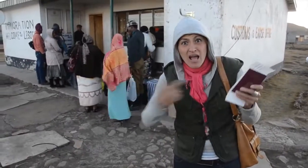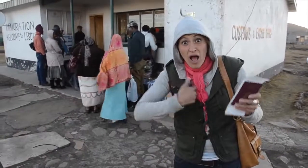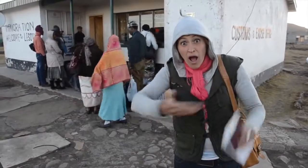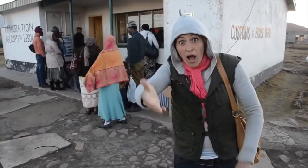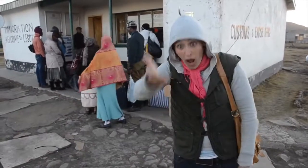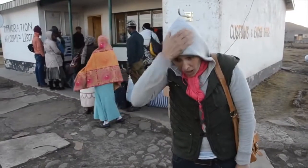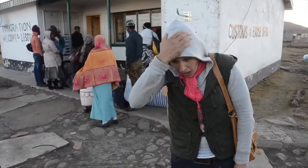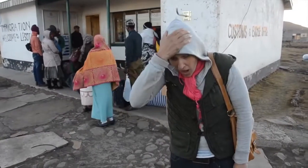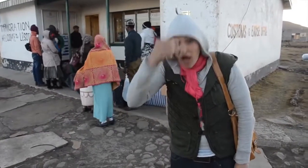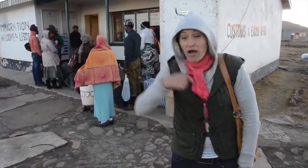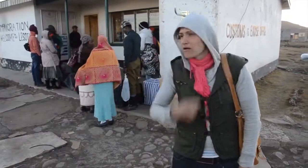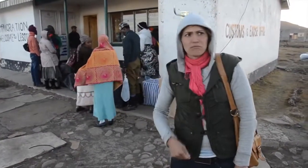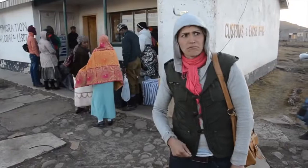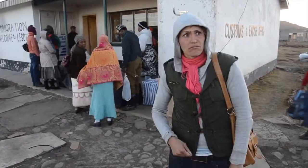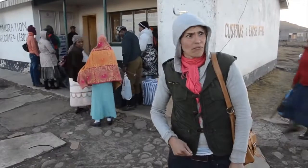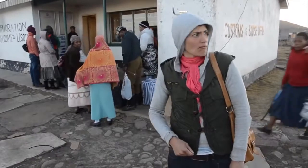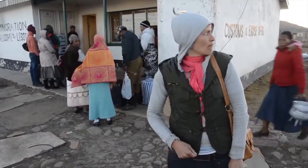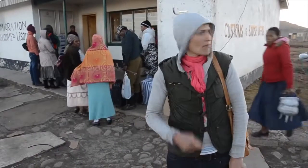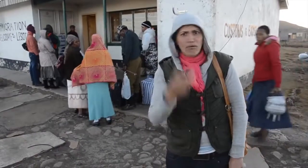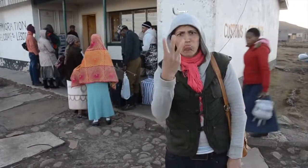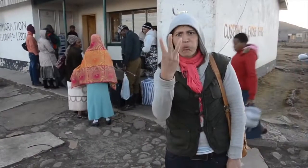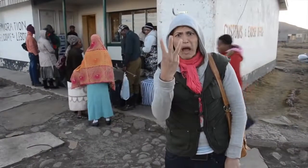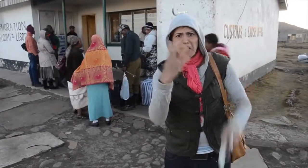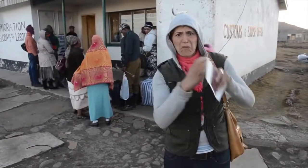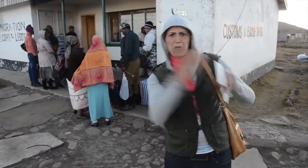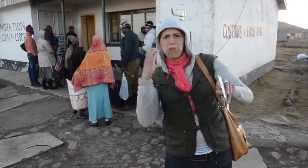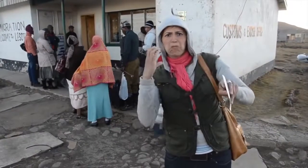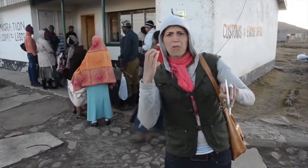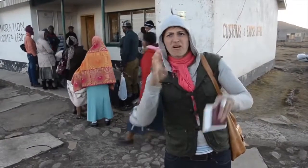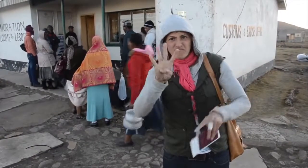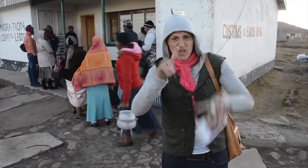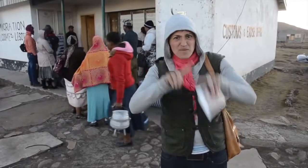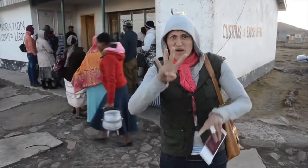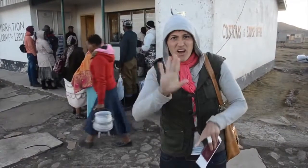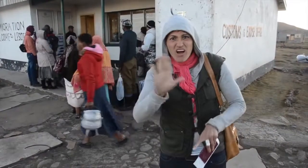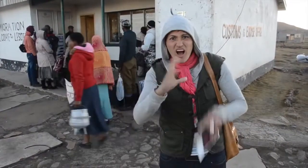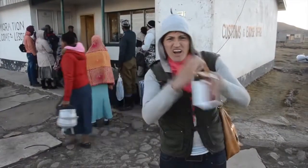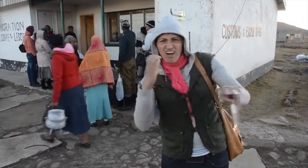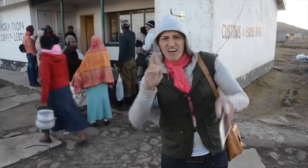Guess what? It is unbelievable what I just saw! Three vans without 4x4 zooming by, I could